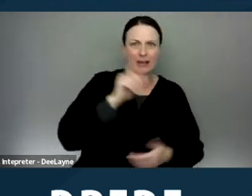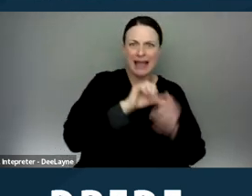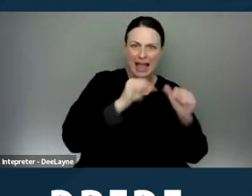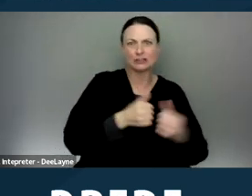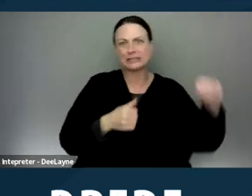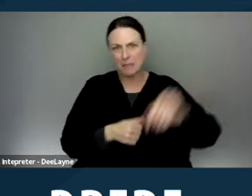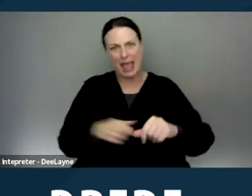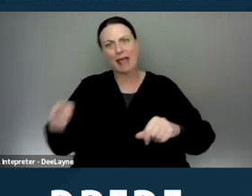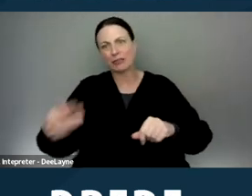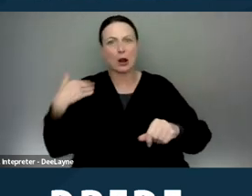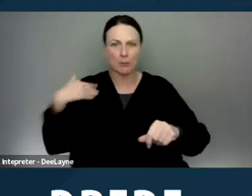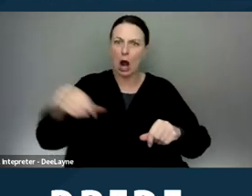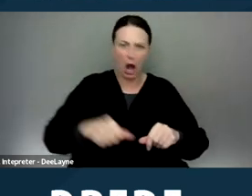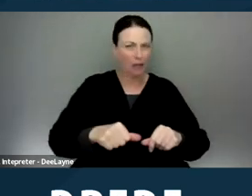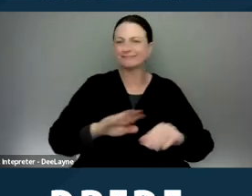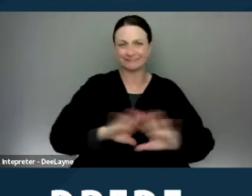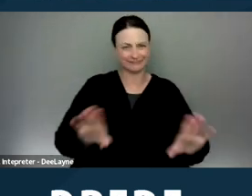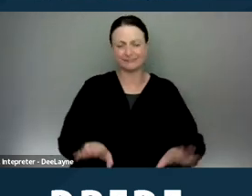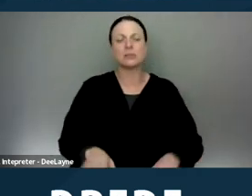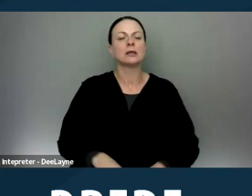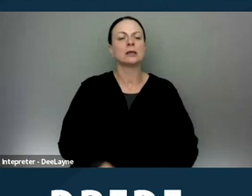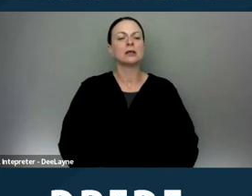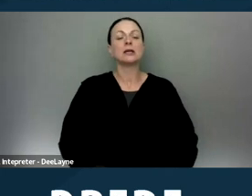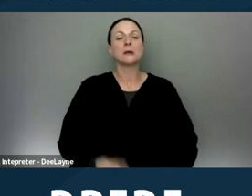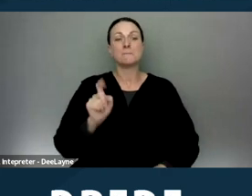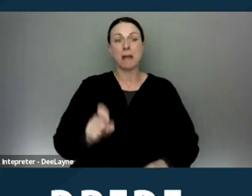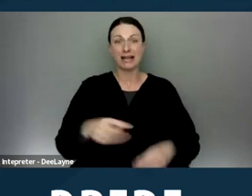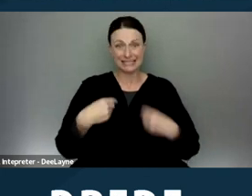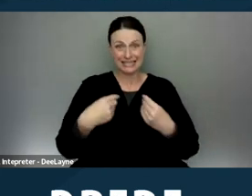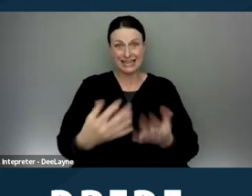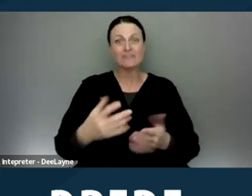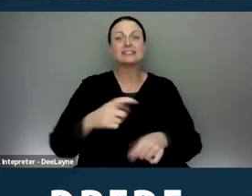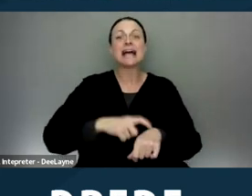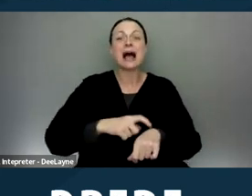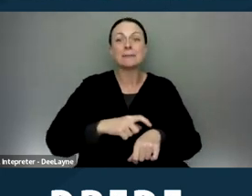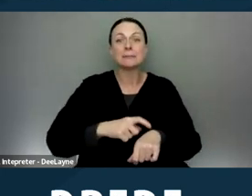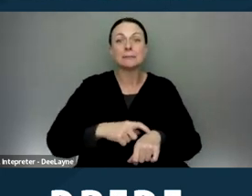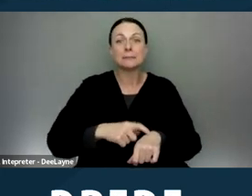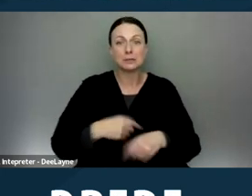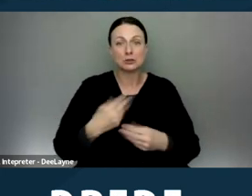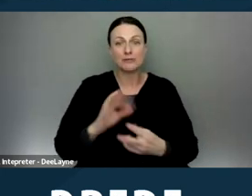In addition, a housing provider must give the applicant additional time to provide that alternative evidence.